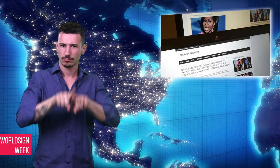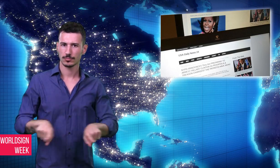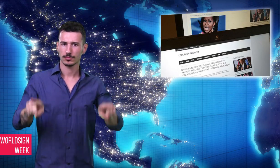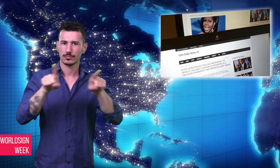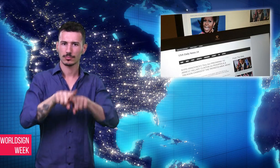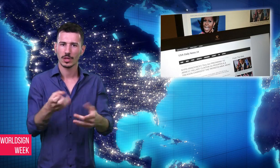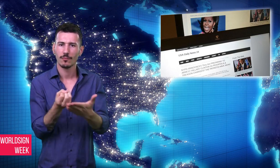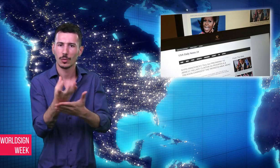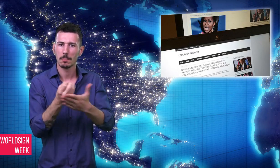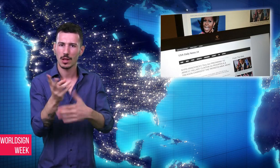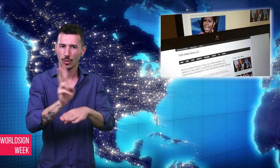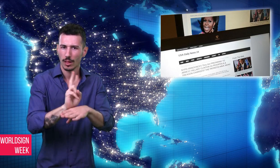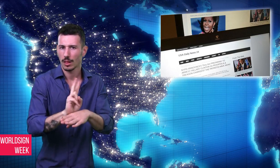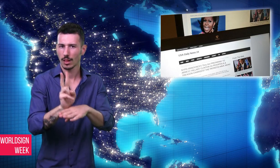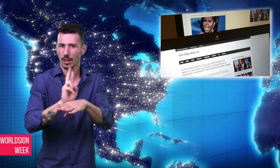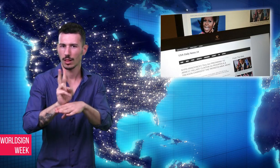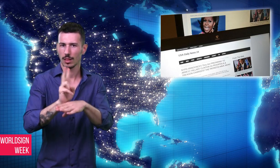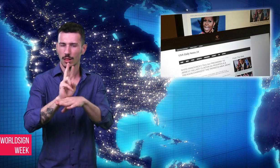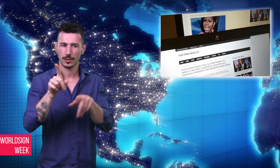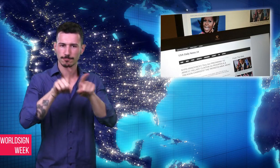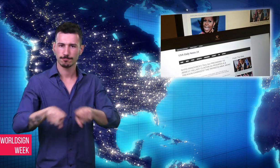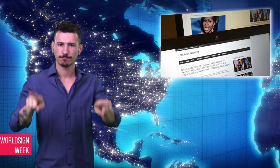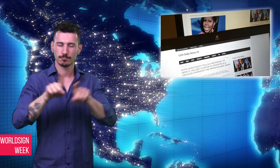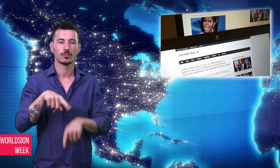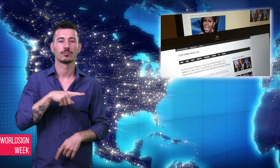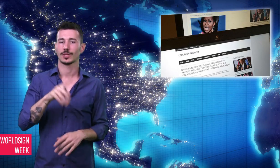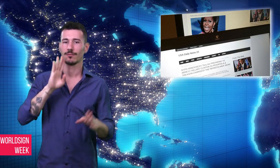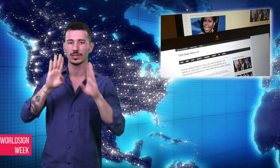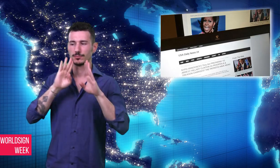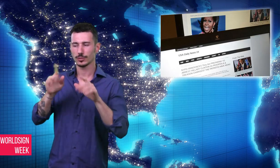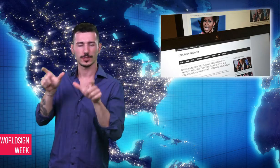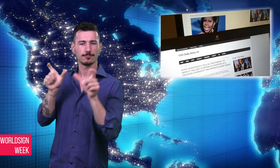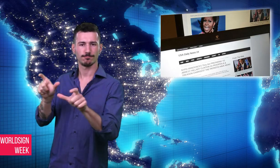putting a stop to earning profits from